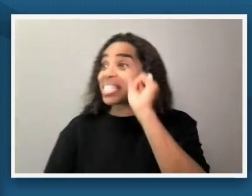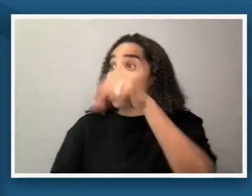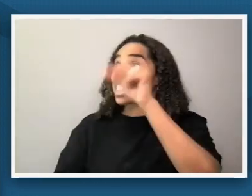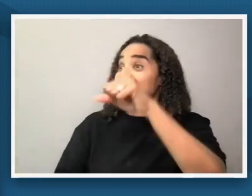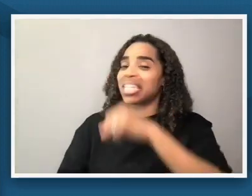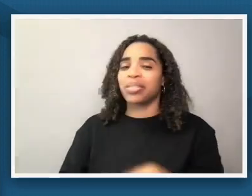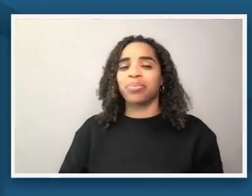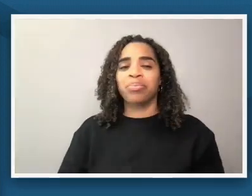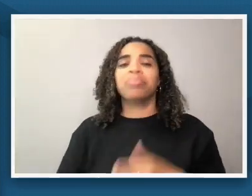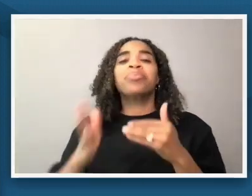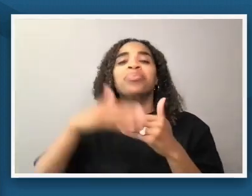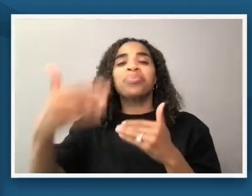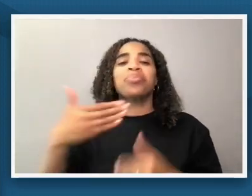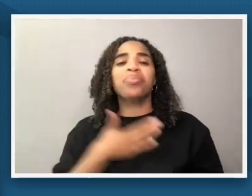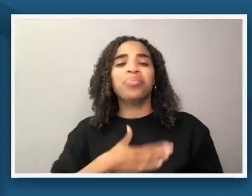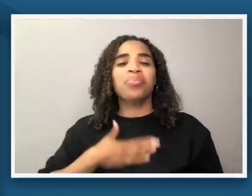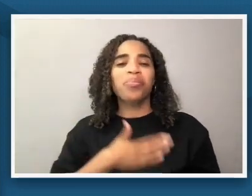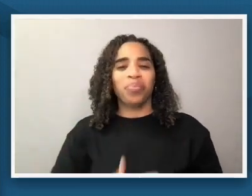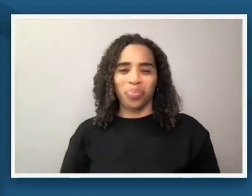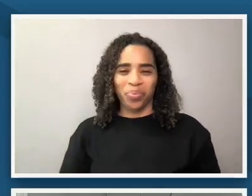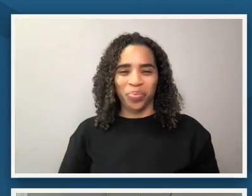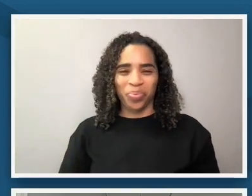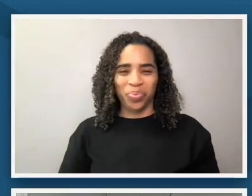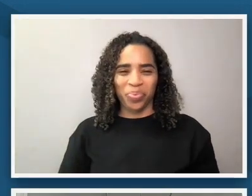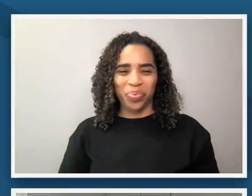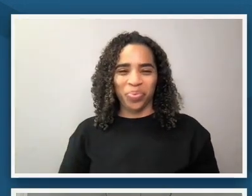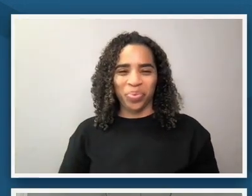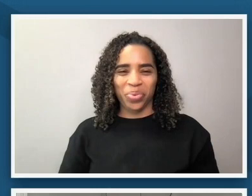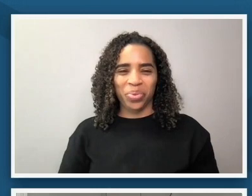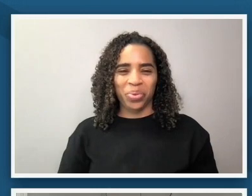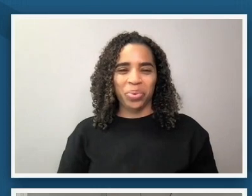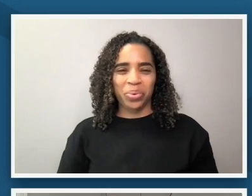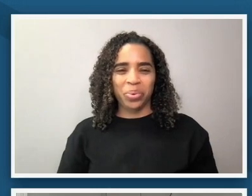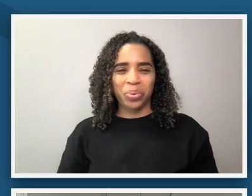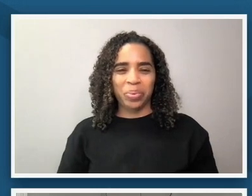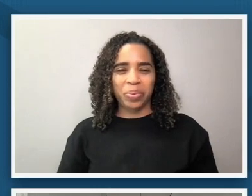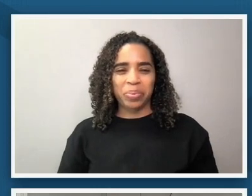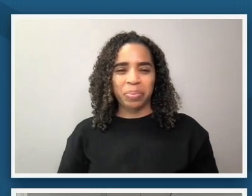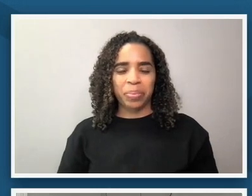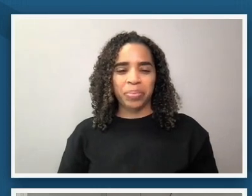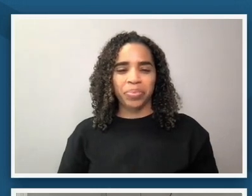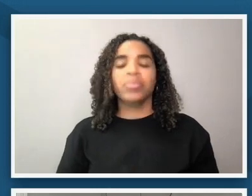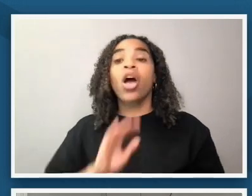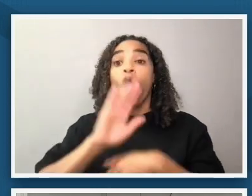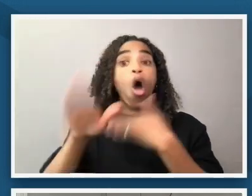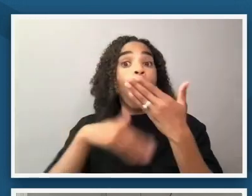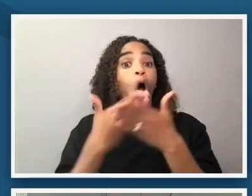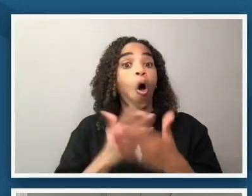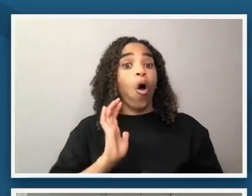ahead one please